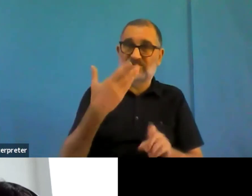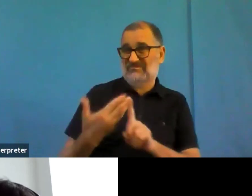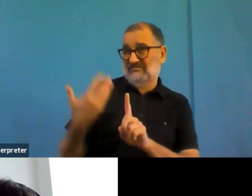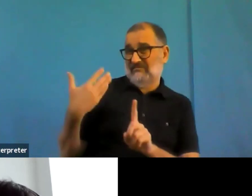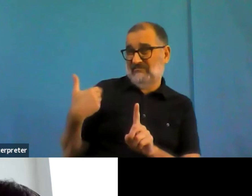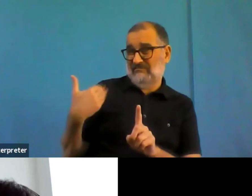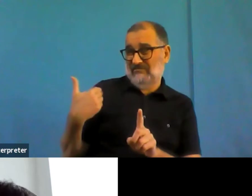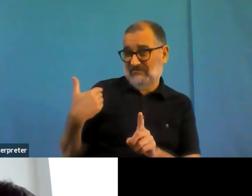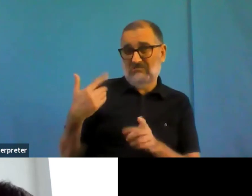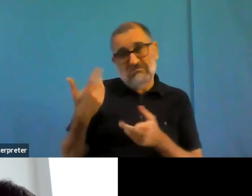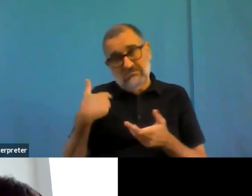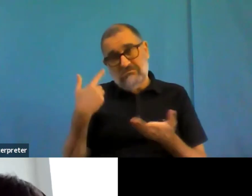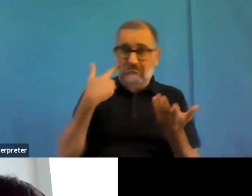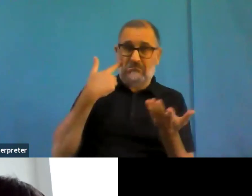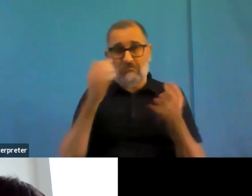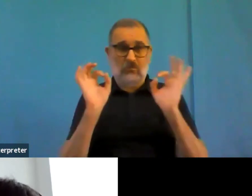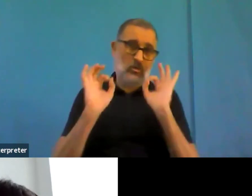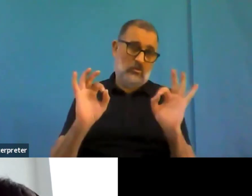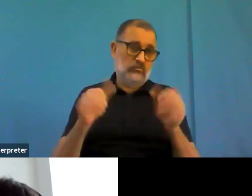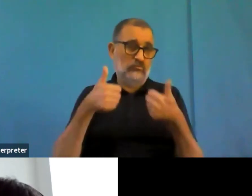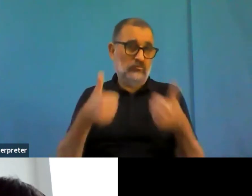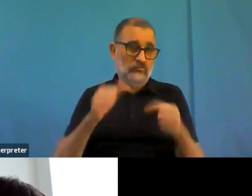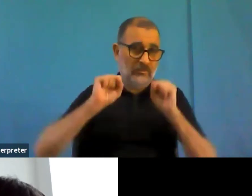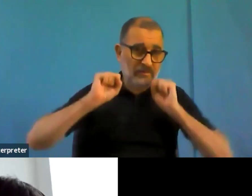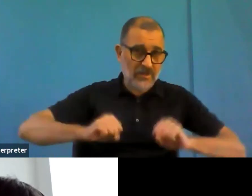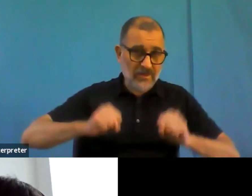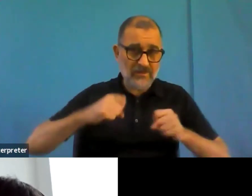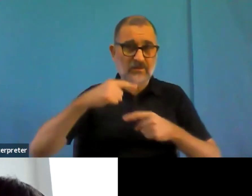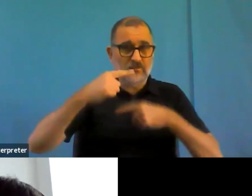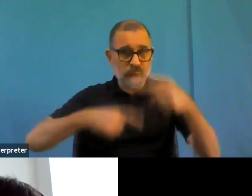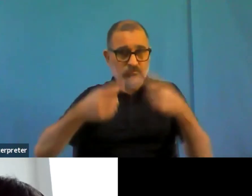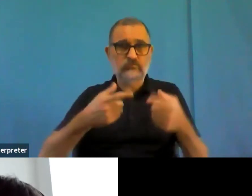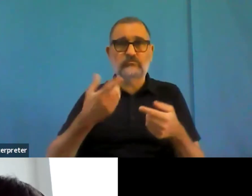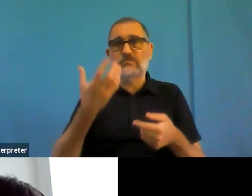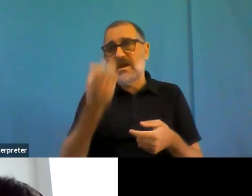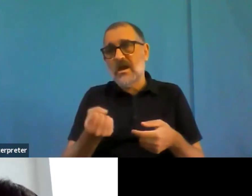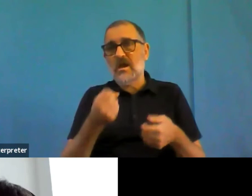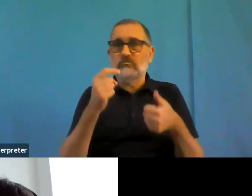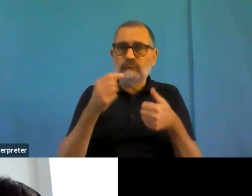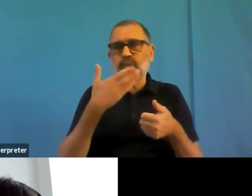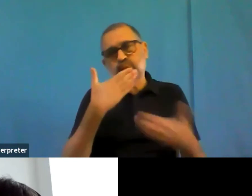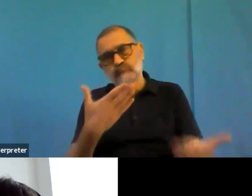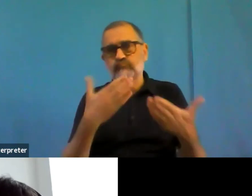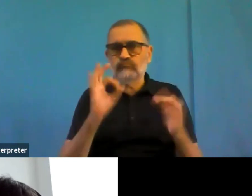The question was, will the web accessibility directive ever be binding, the subjects often